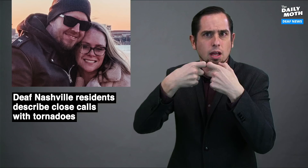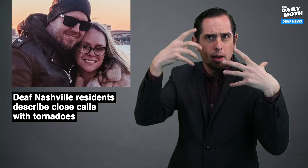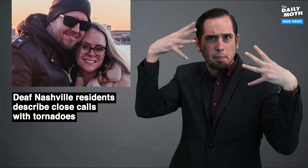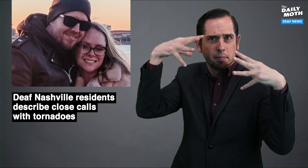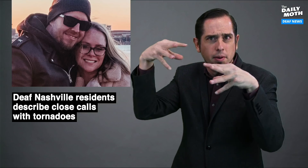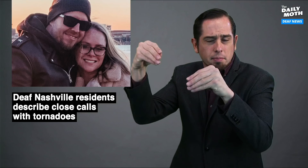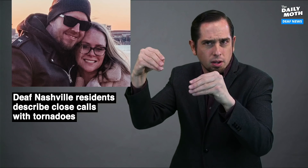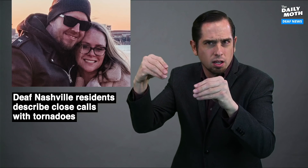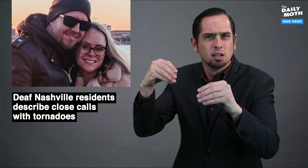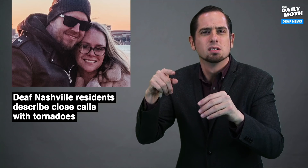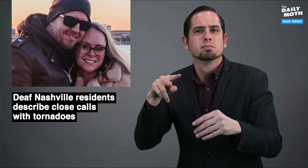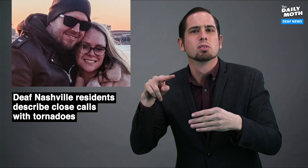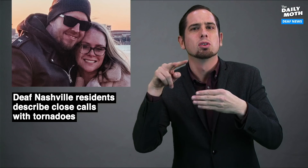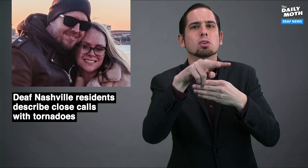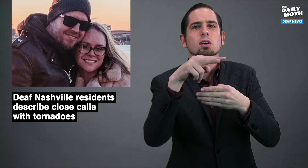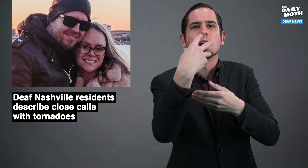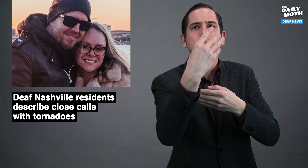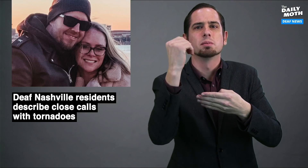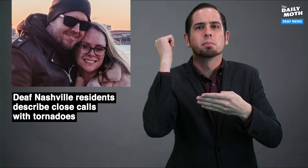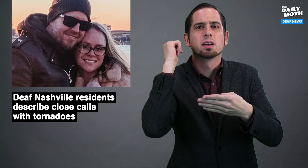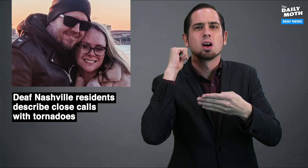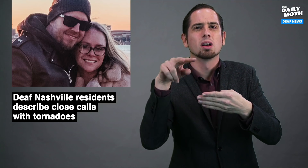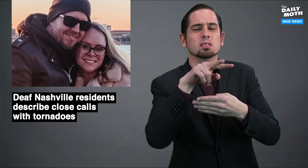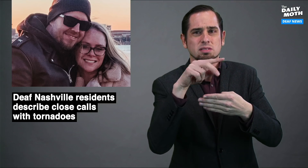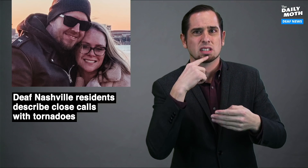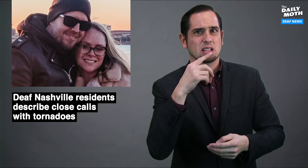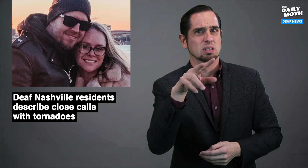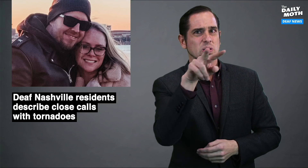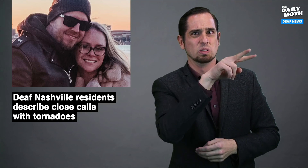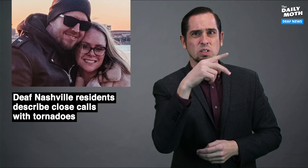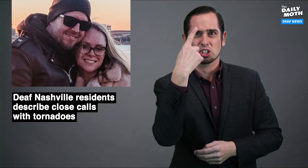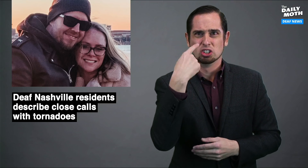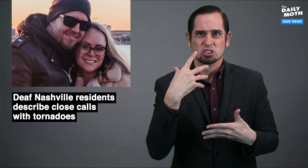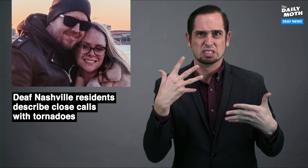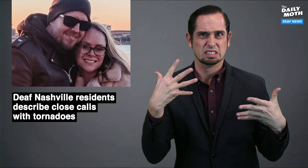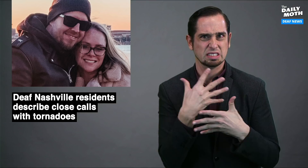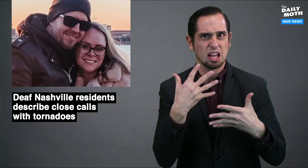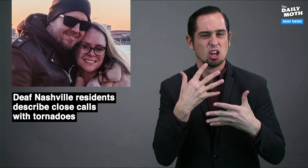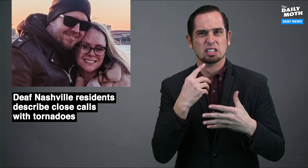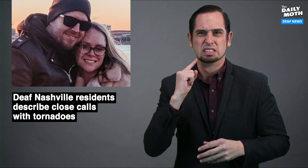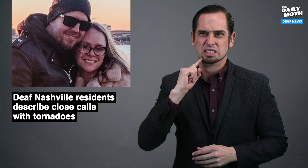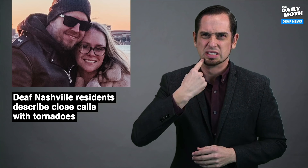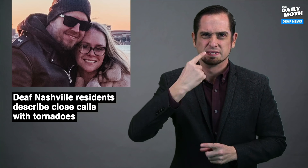then the power went out - and they looked outside in the backyard and said it looked so scary with